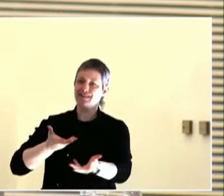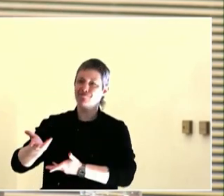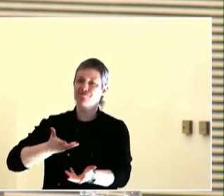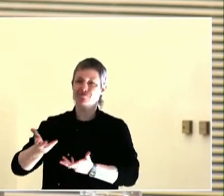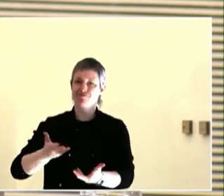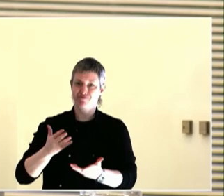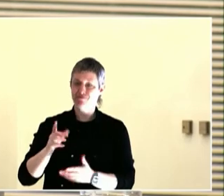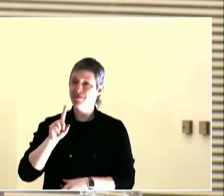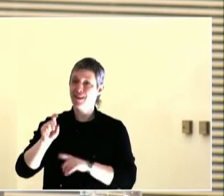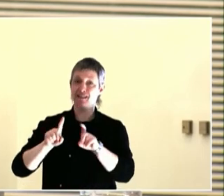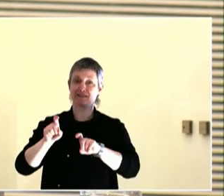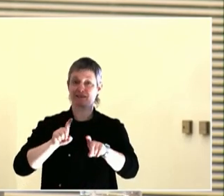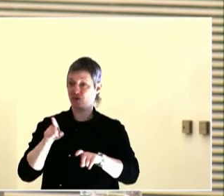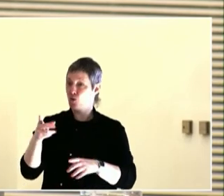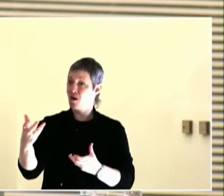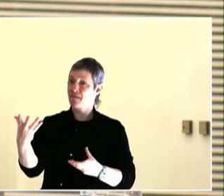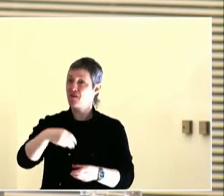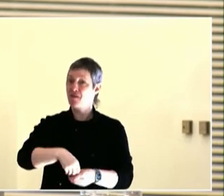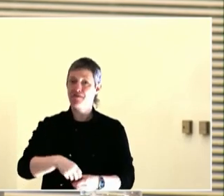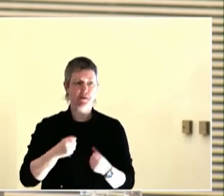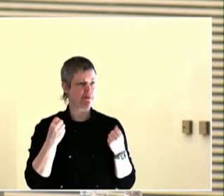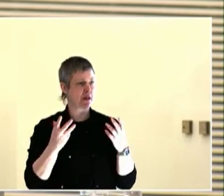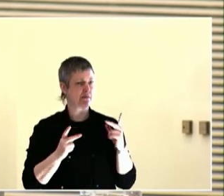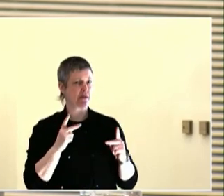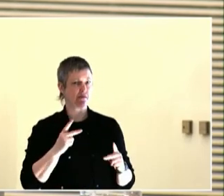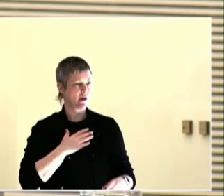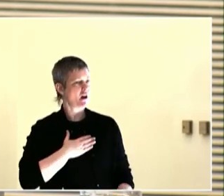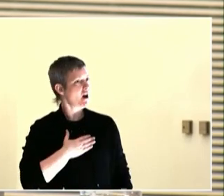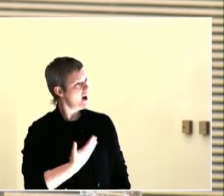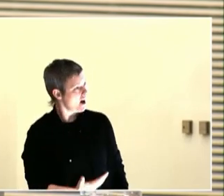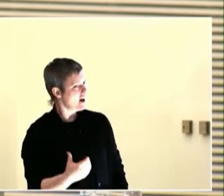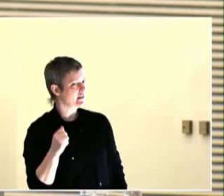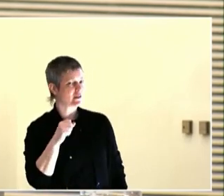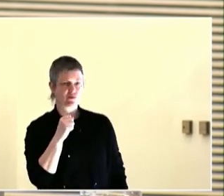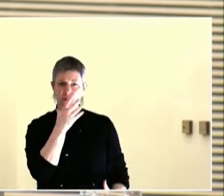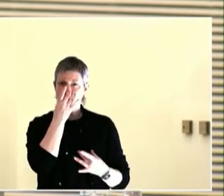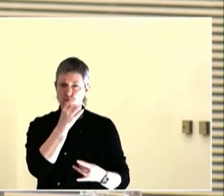support. Portland State needs support. We are Portland's university,